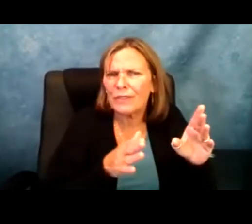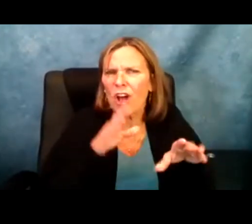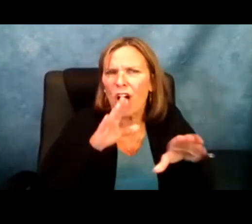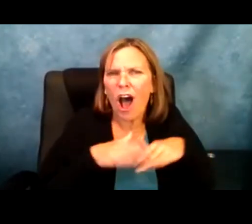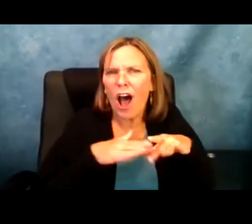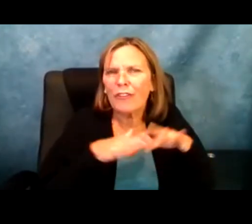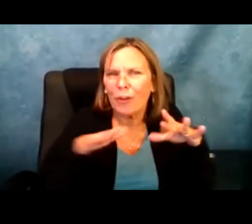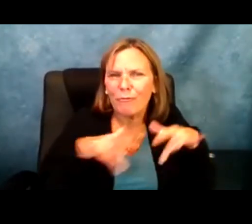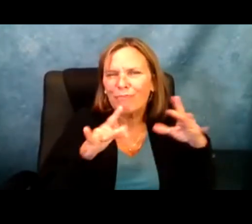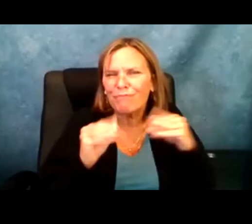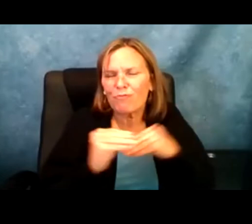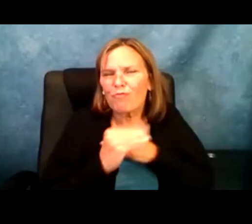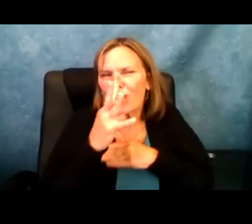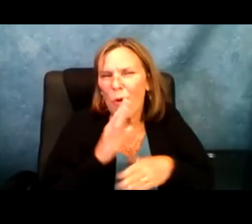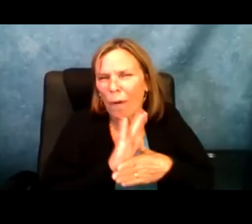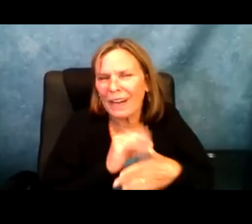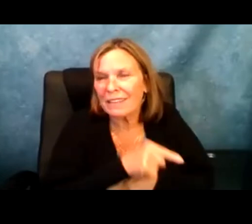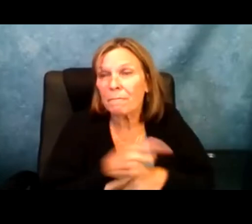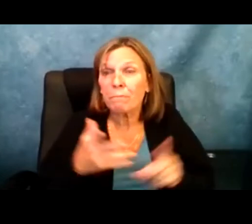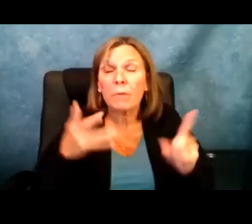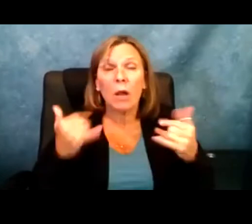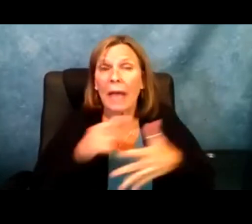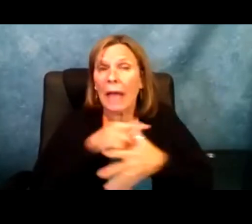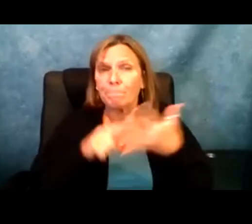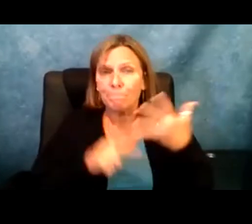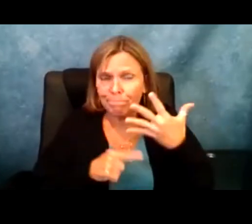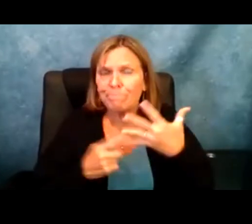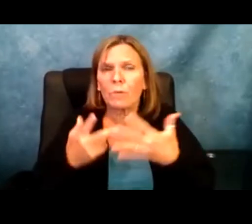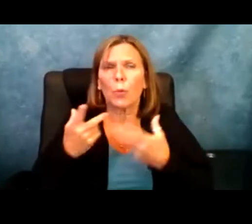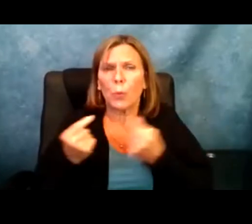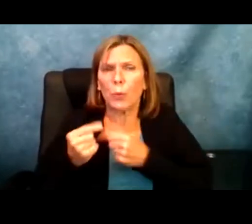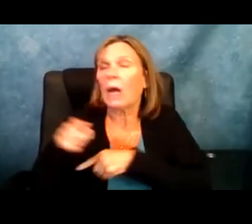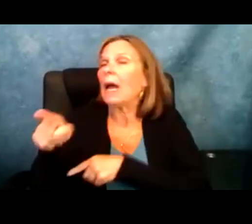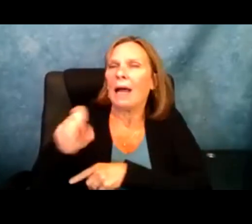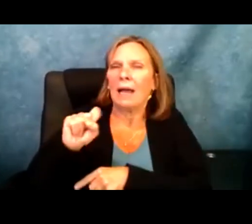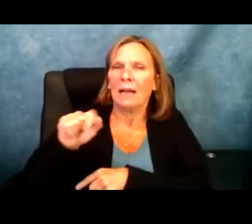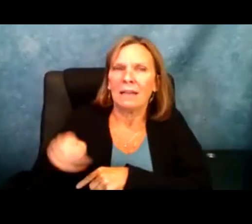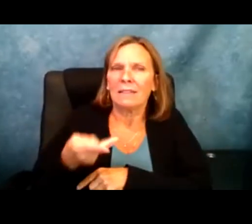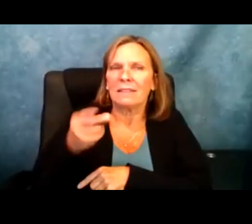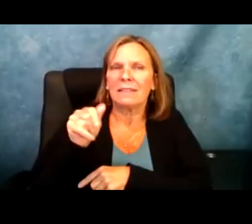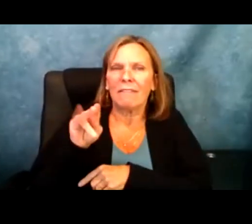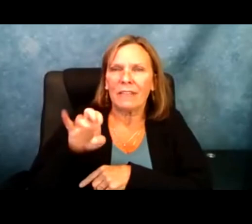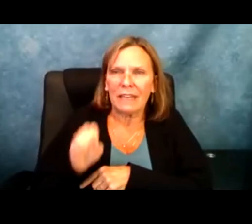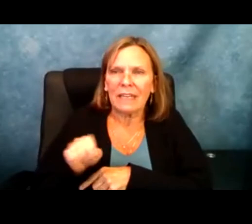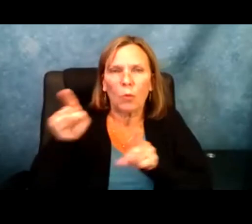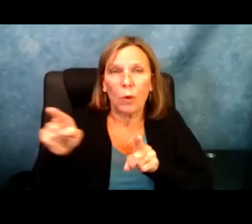shows up on the recording. On the other hand, a little bit of